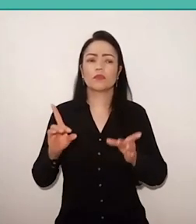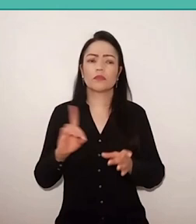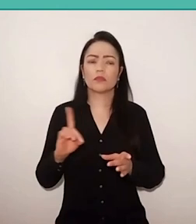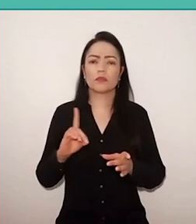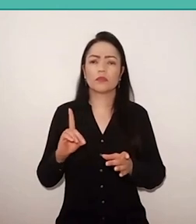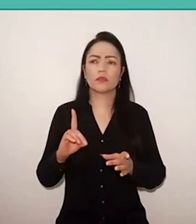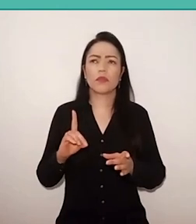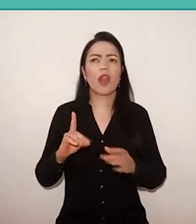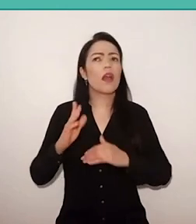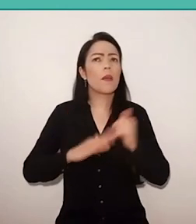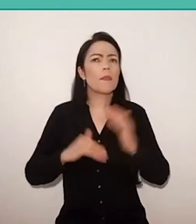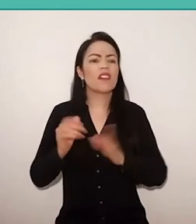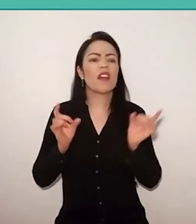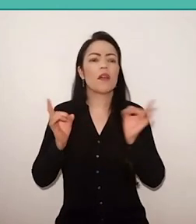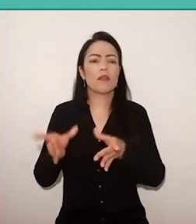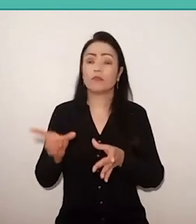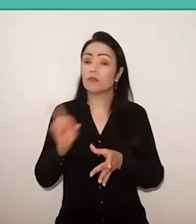he was never an intellectual of office,